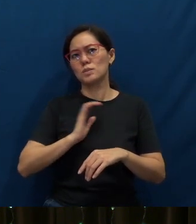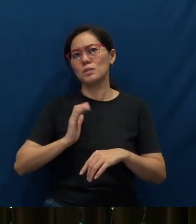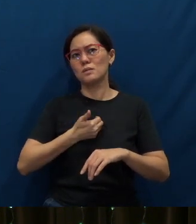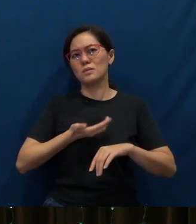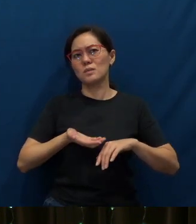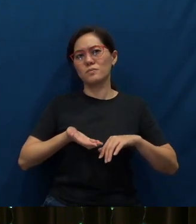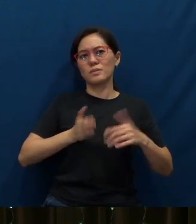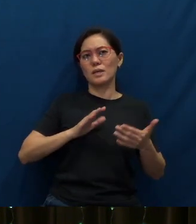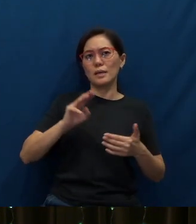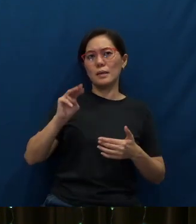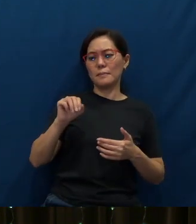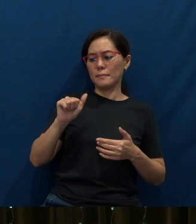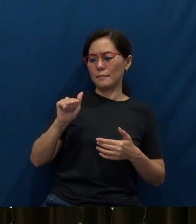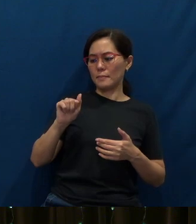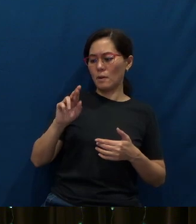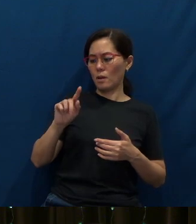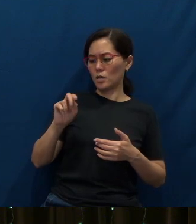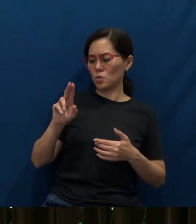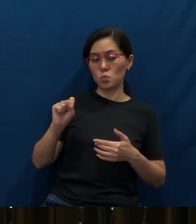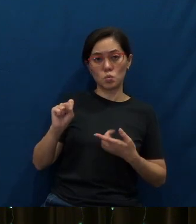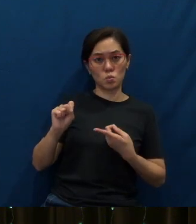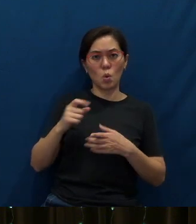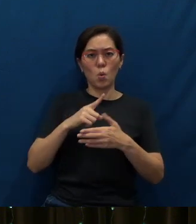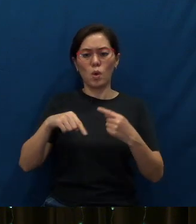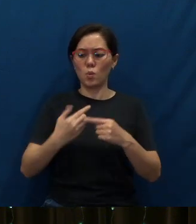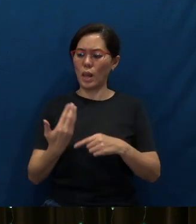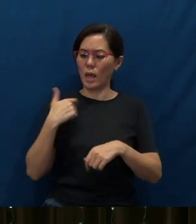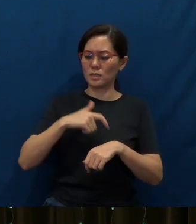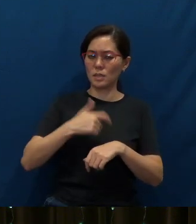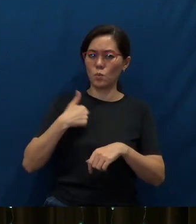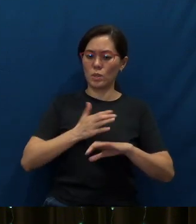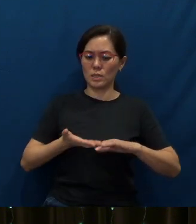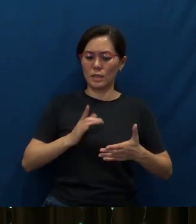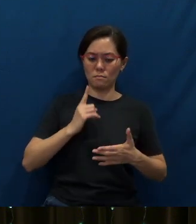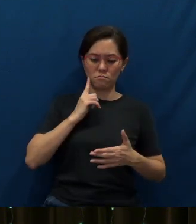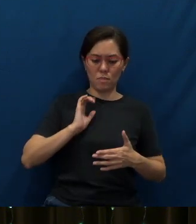“Martus” - when was the last time we died to ourselves witnessing for Christ?